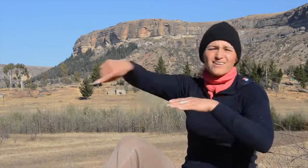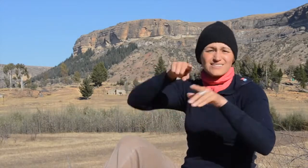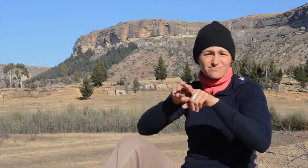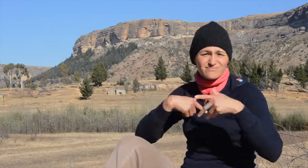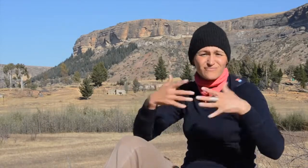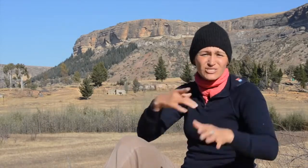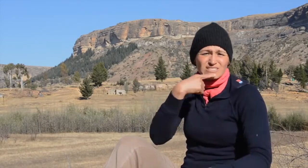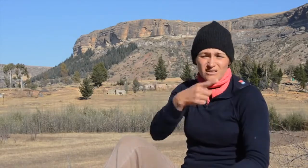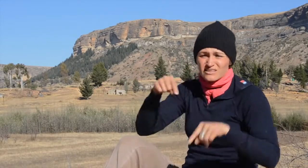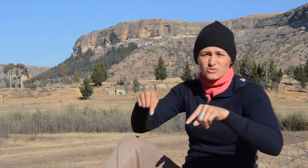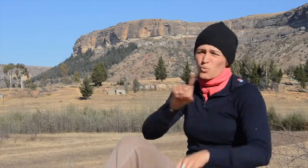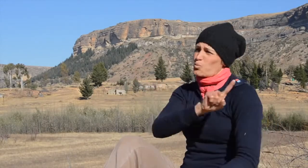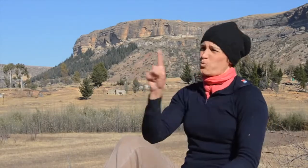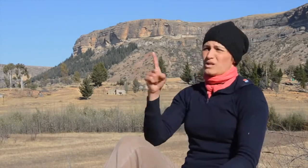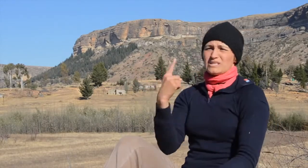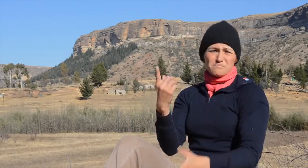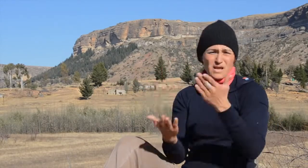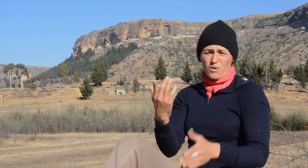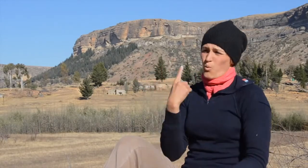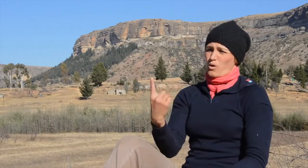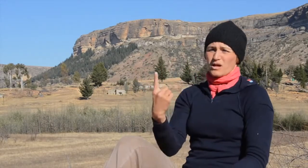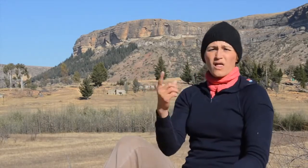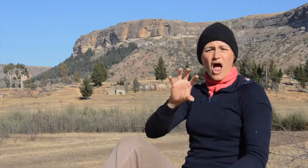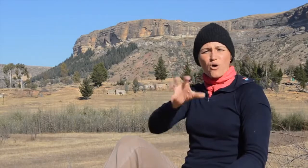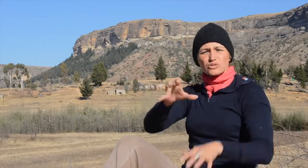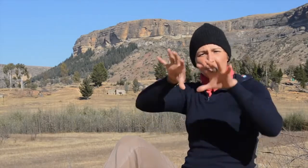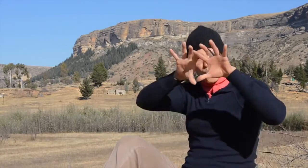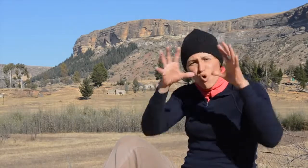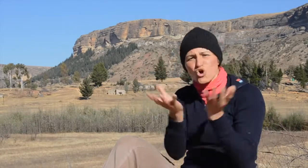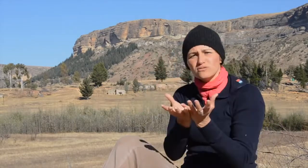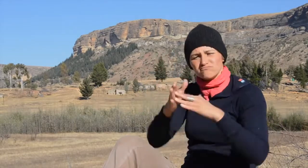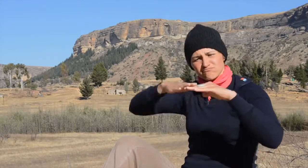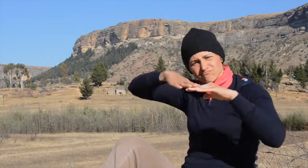This is an extremely beautiful country and stands on its own above 1,000 meters, probably the